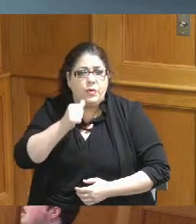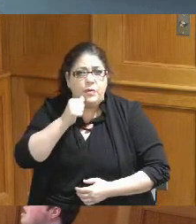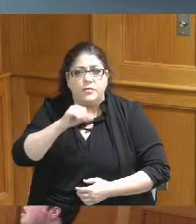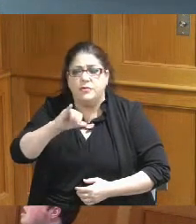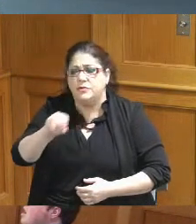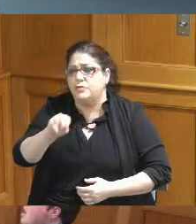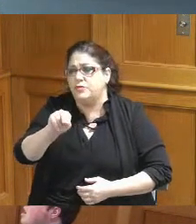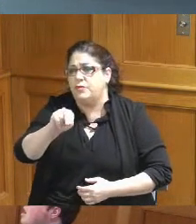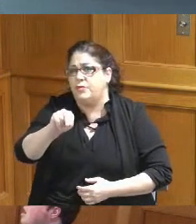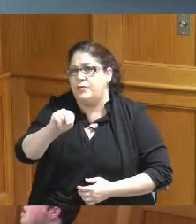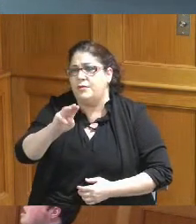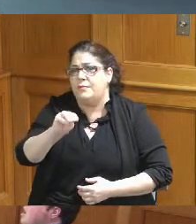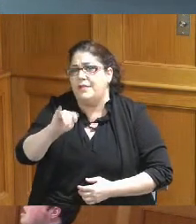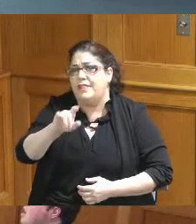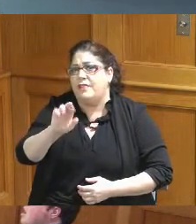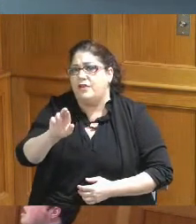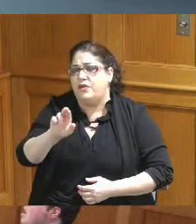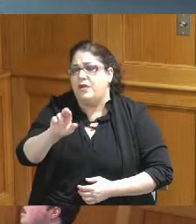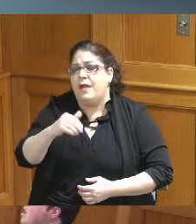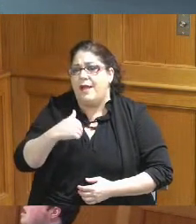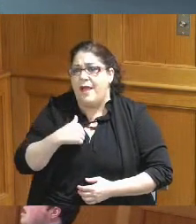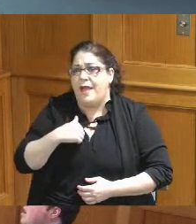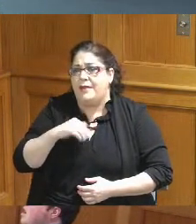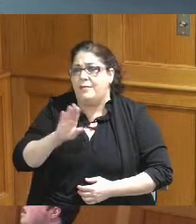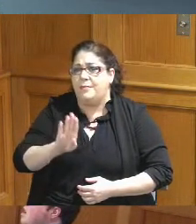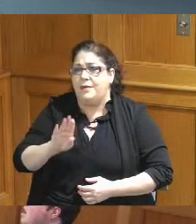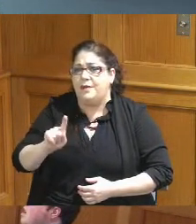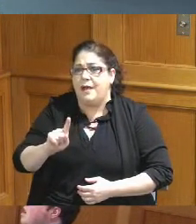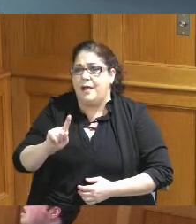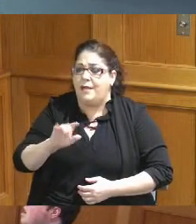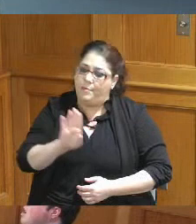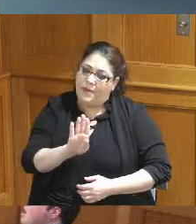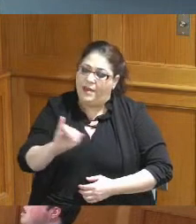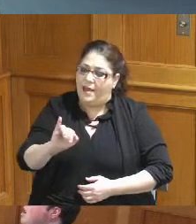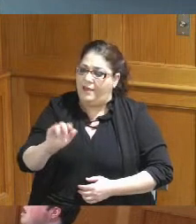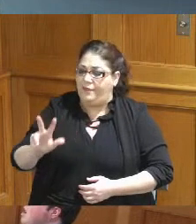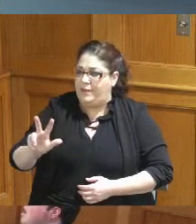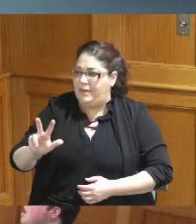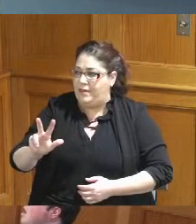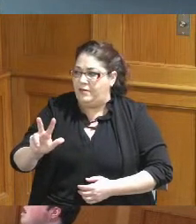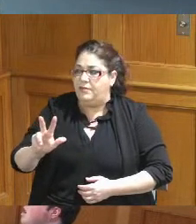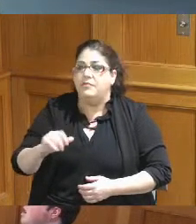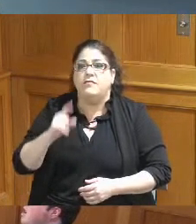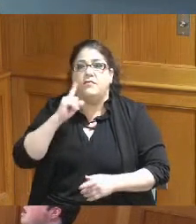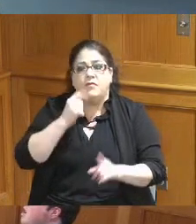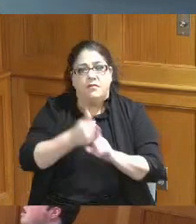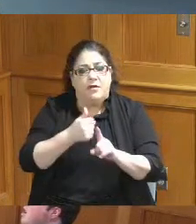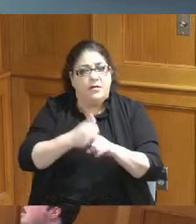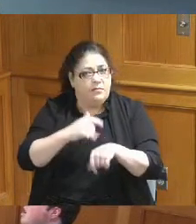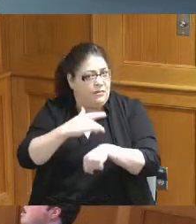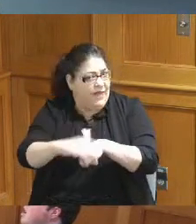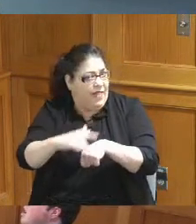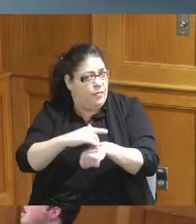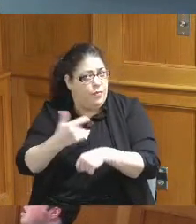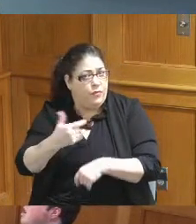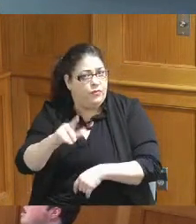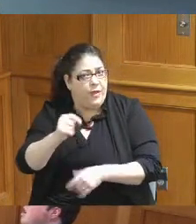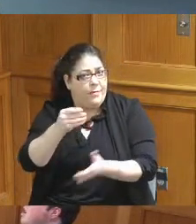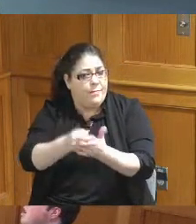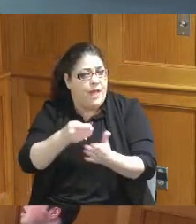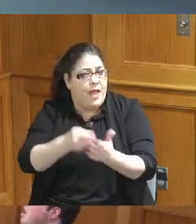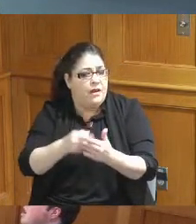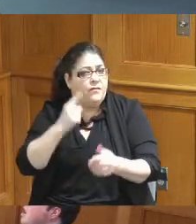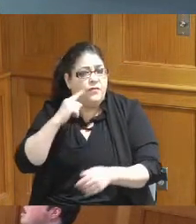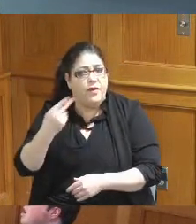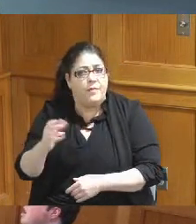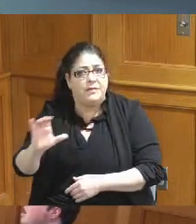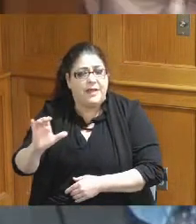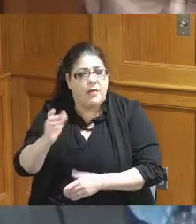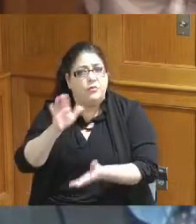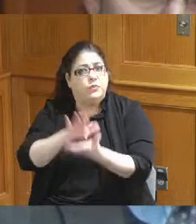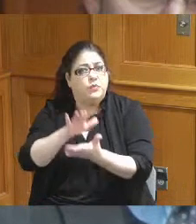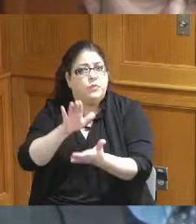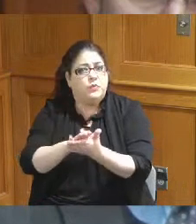she is head of BI3 there are grants available for schools in Hamilton County to promote and